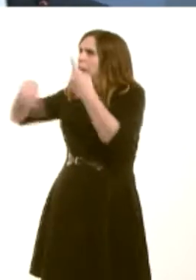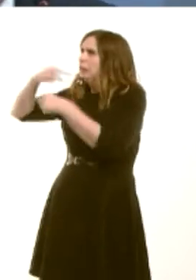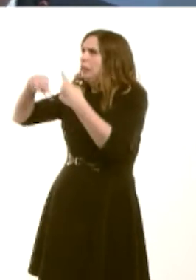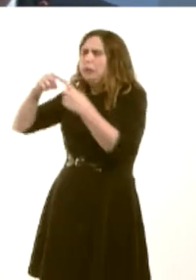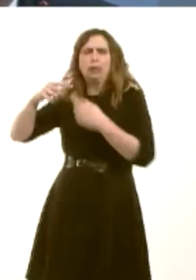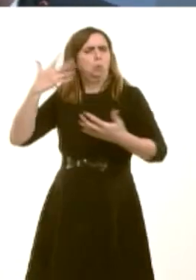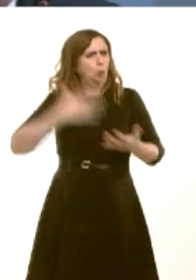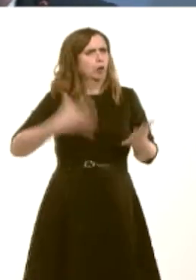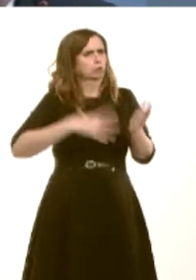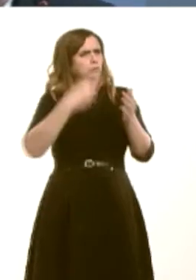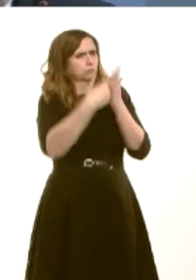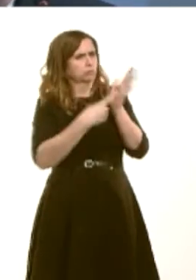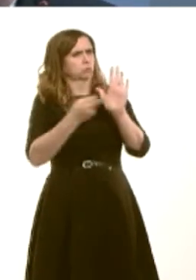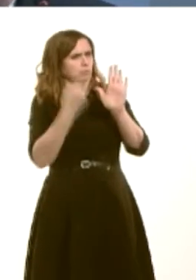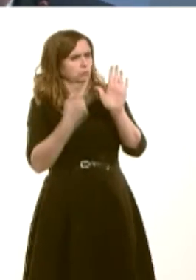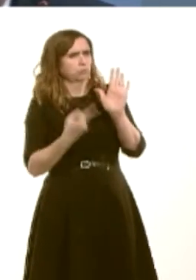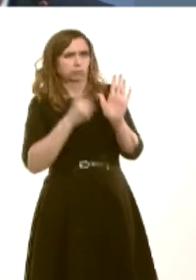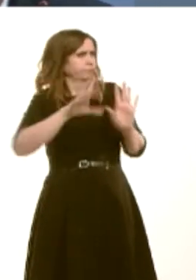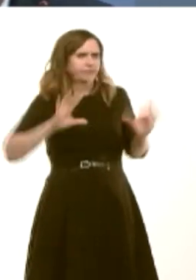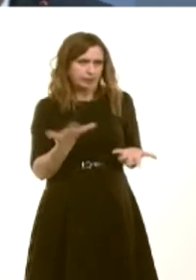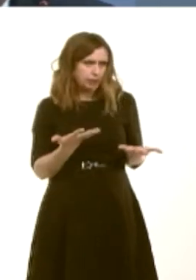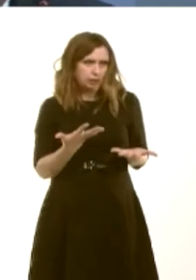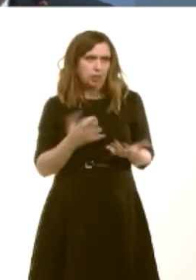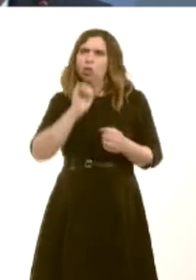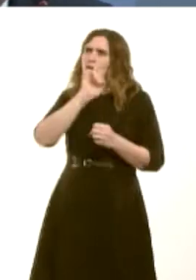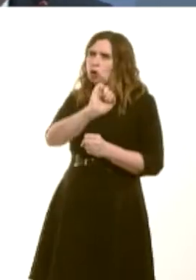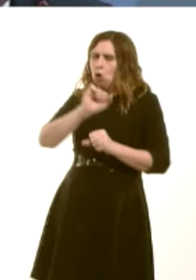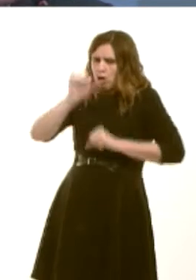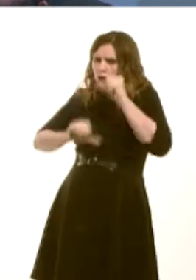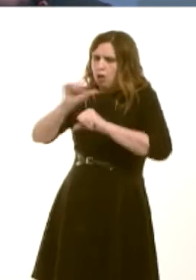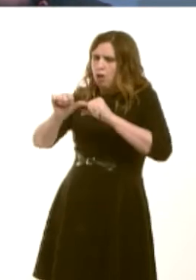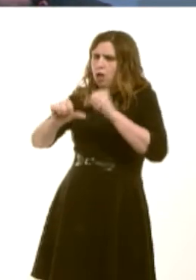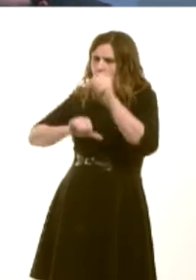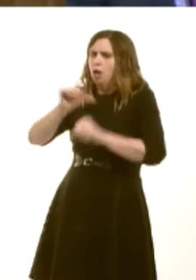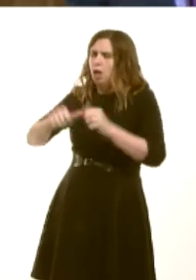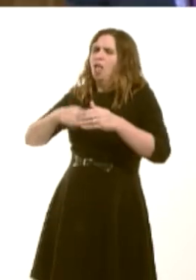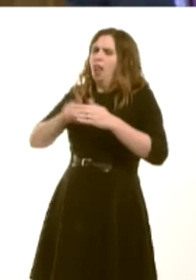for. Your planning system is overly bureaucratic and delays businesses being innovative and